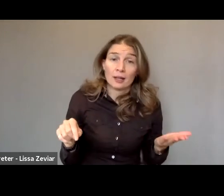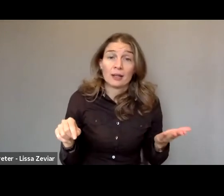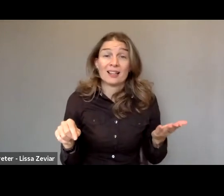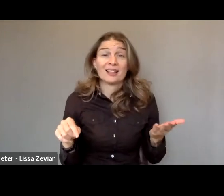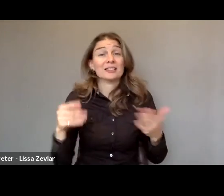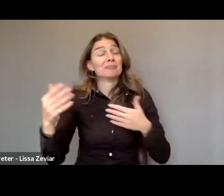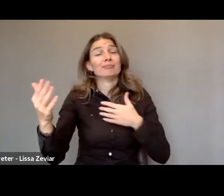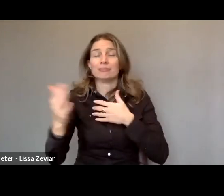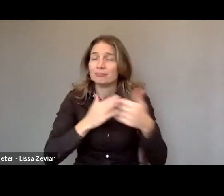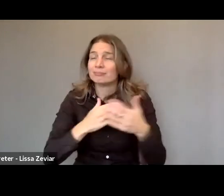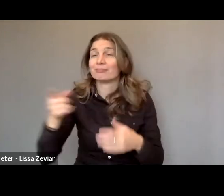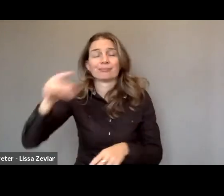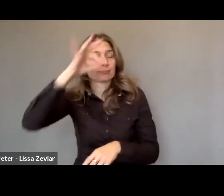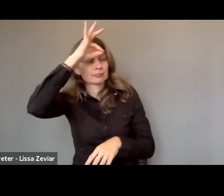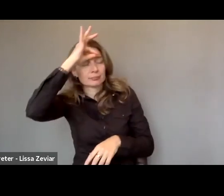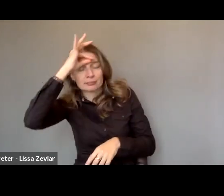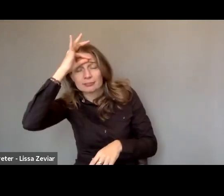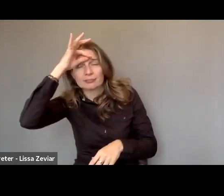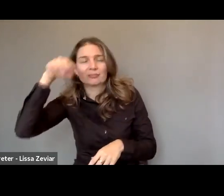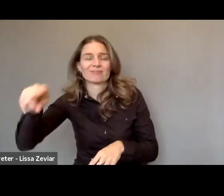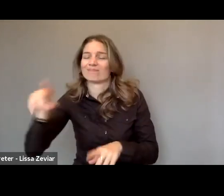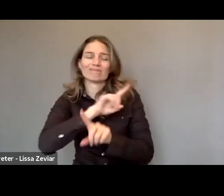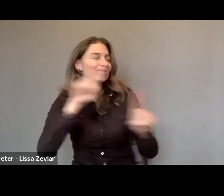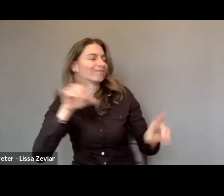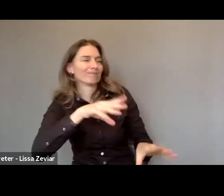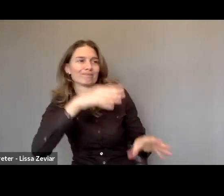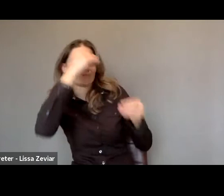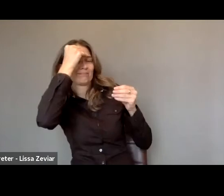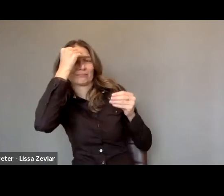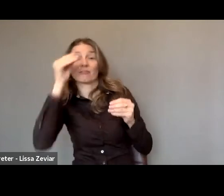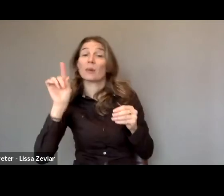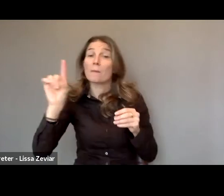we still participate in demonstrations, organize conferences and workshops